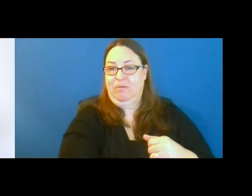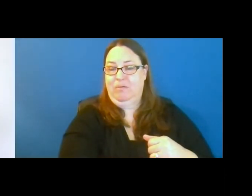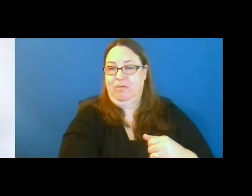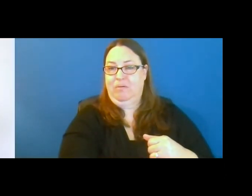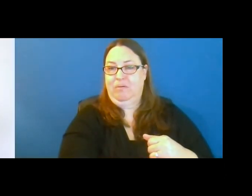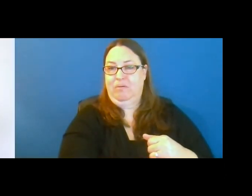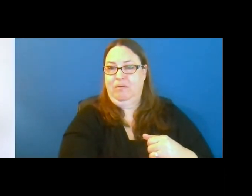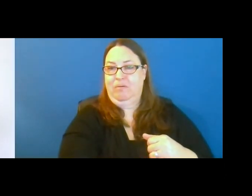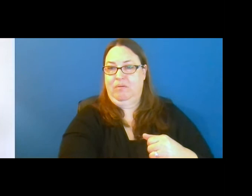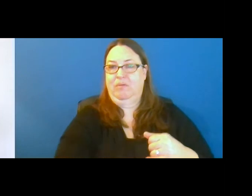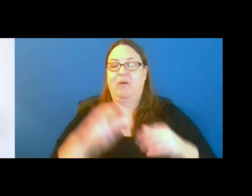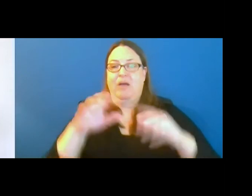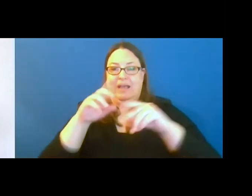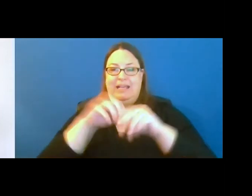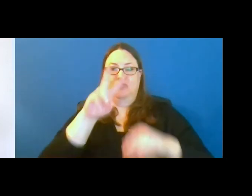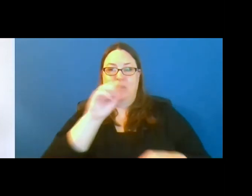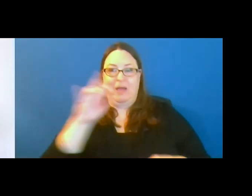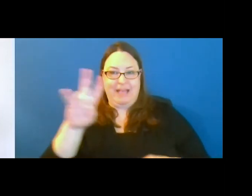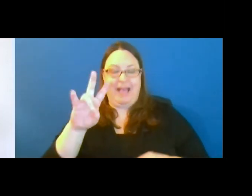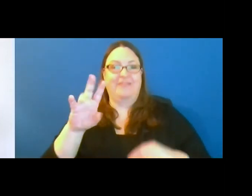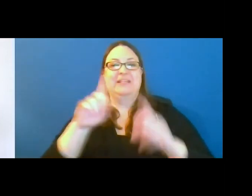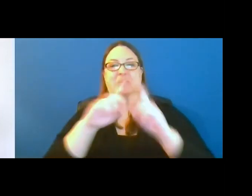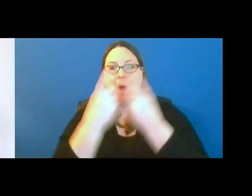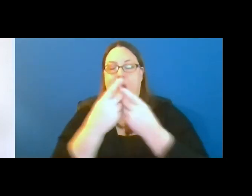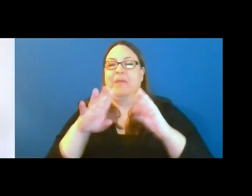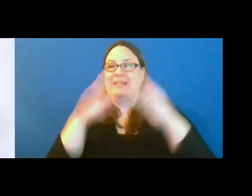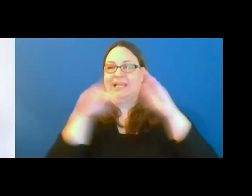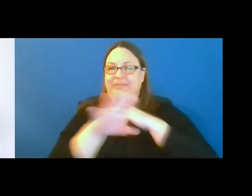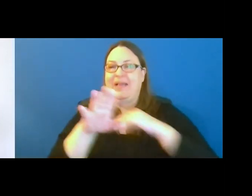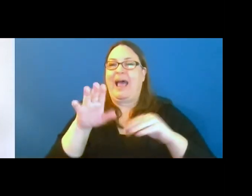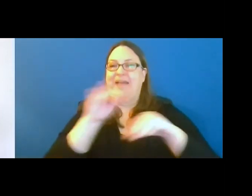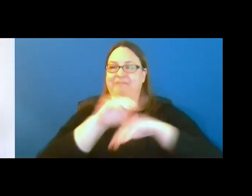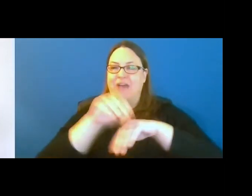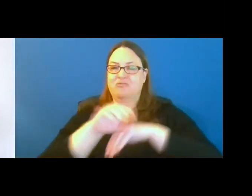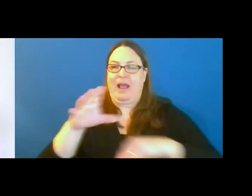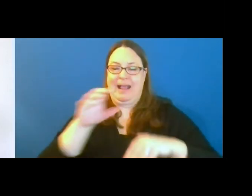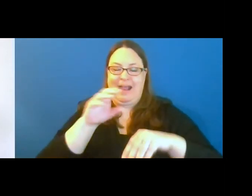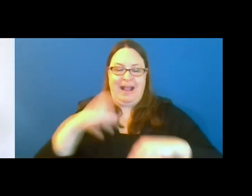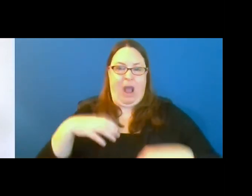In 2007, the department Accessibility Advisory Council, the AAC, was created.